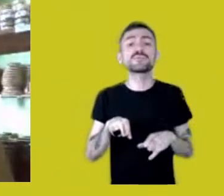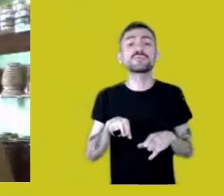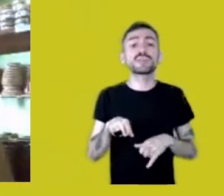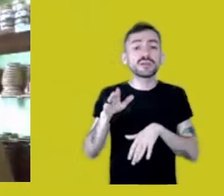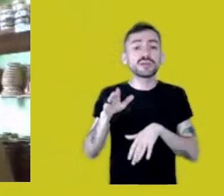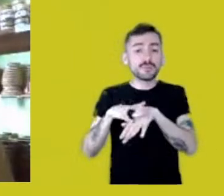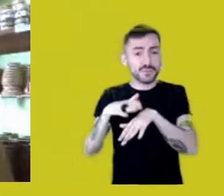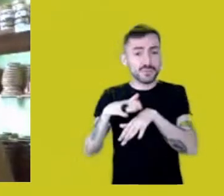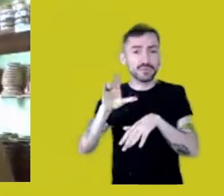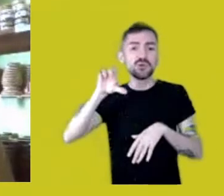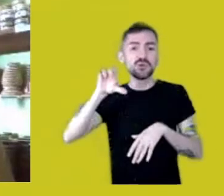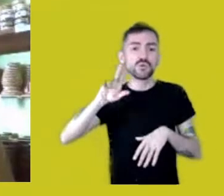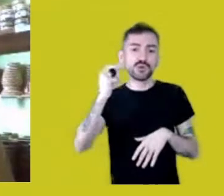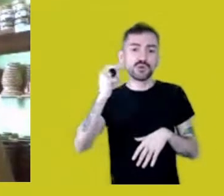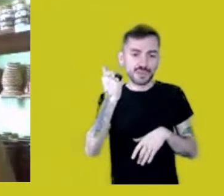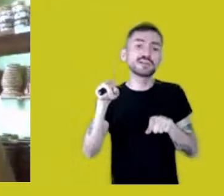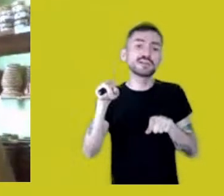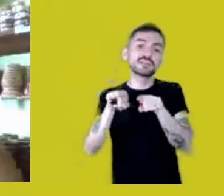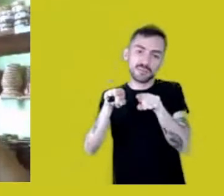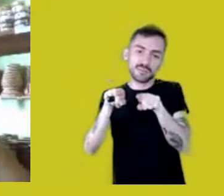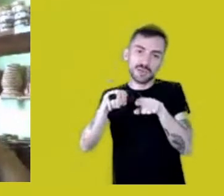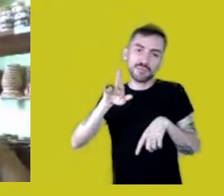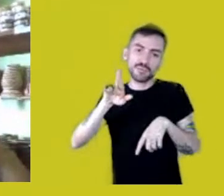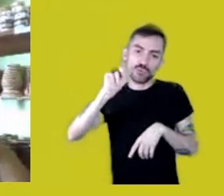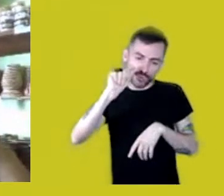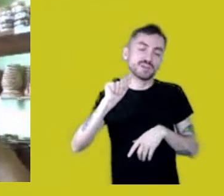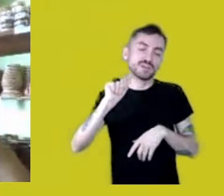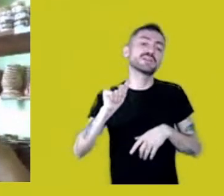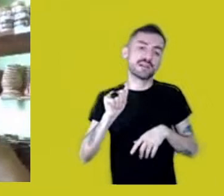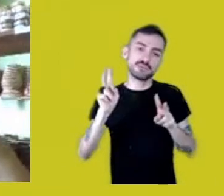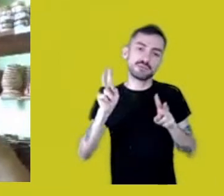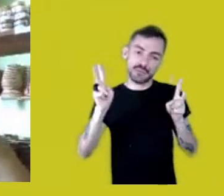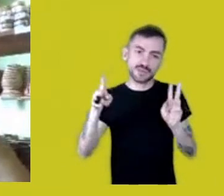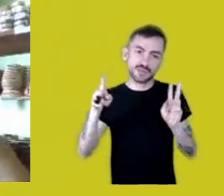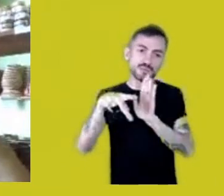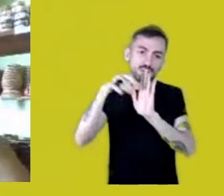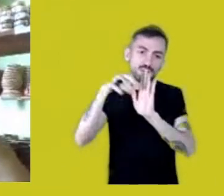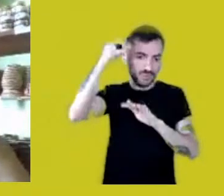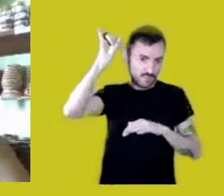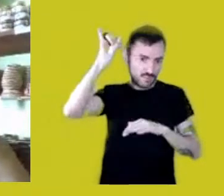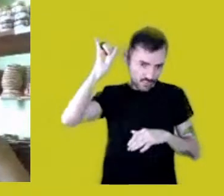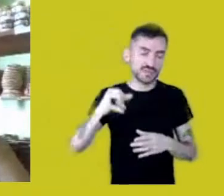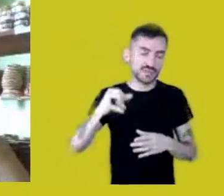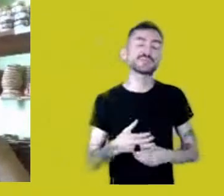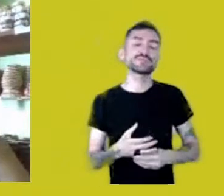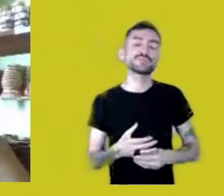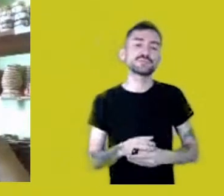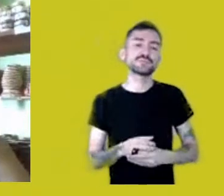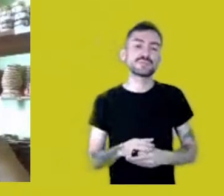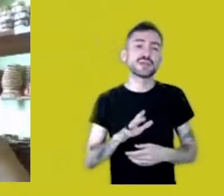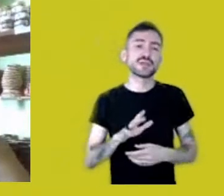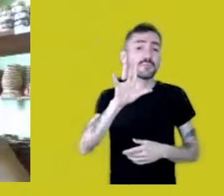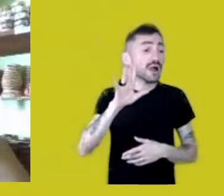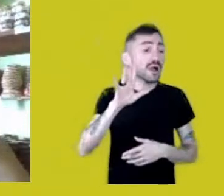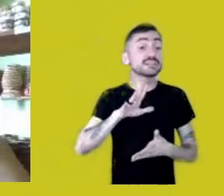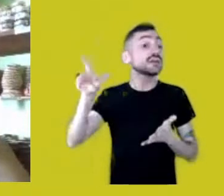they’re the ox’s cunhãs. Understand? But that was stolen from them.